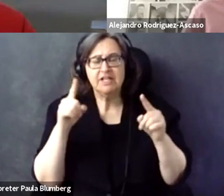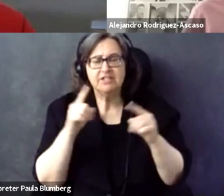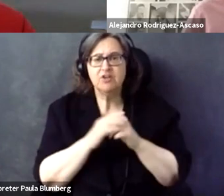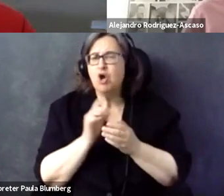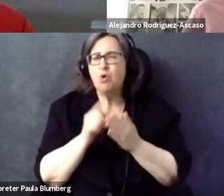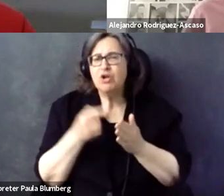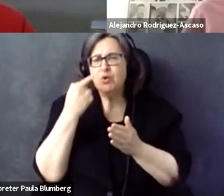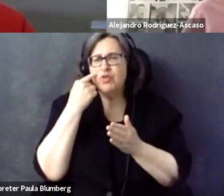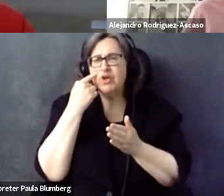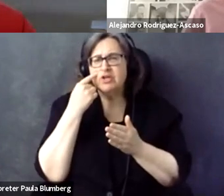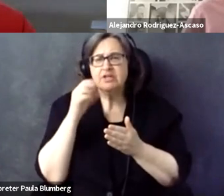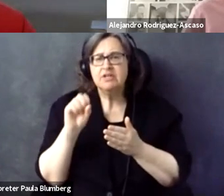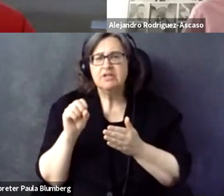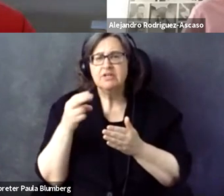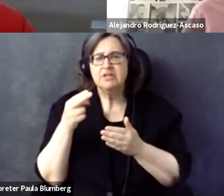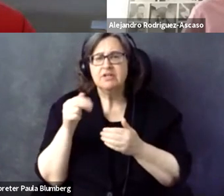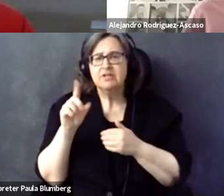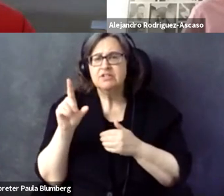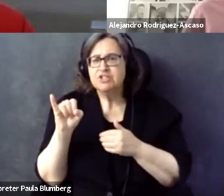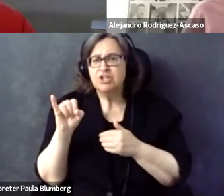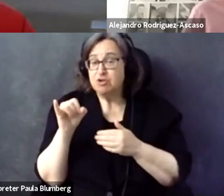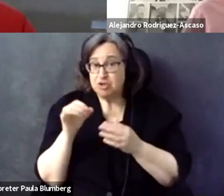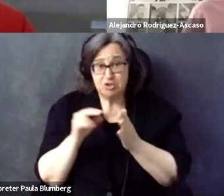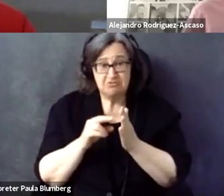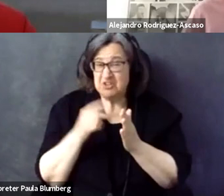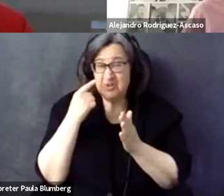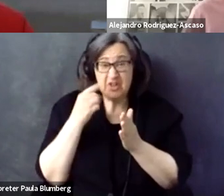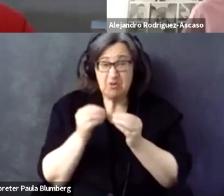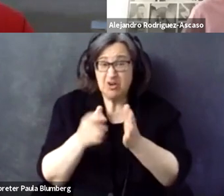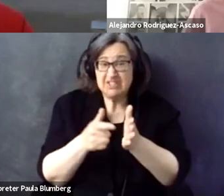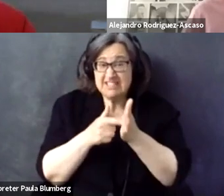to, sort of, solve or how to make the directive a